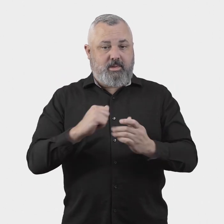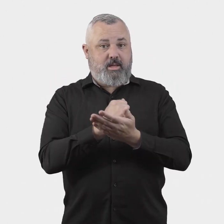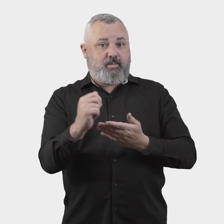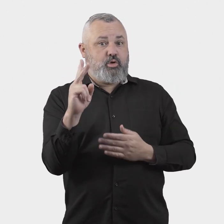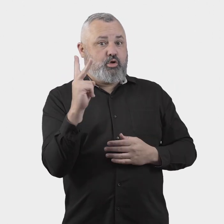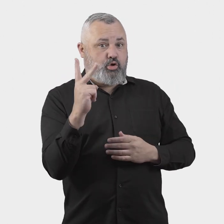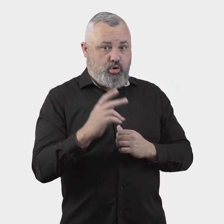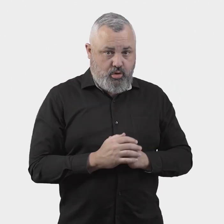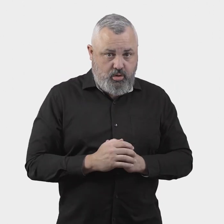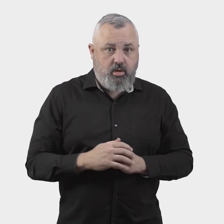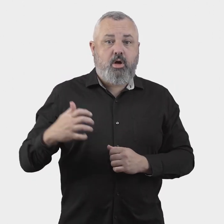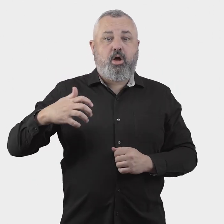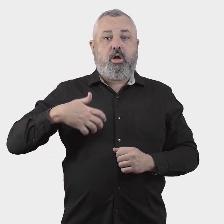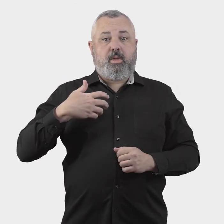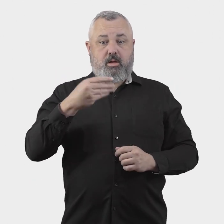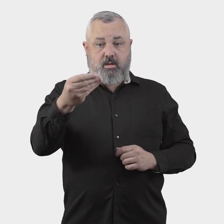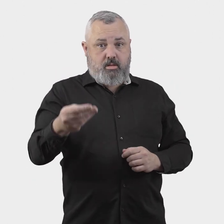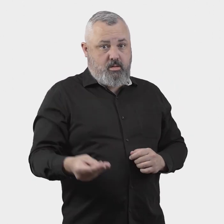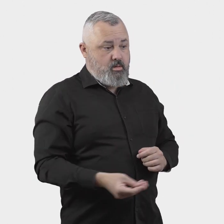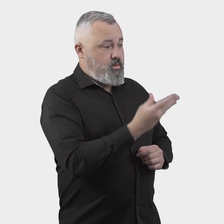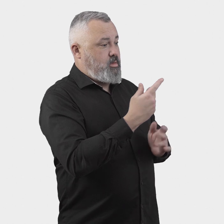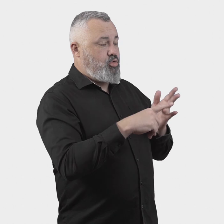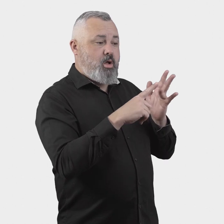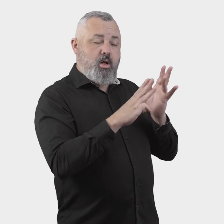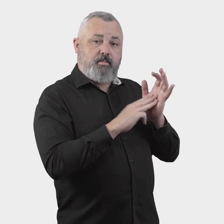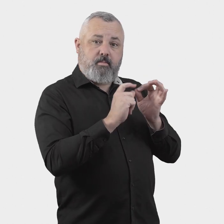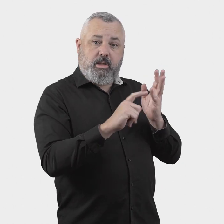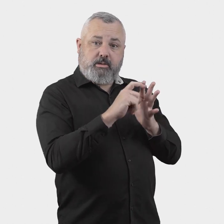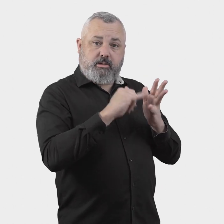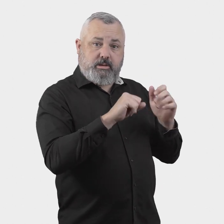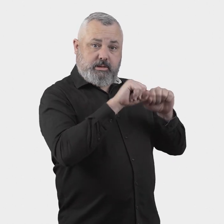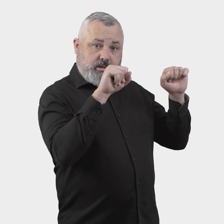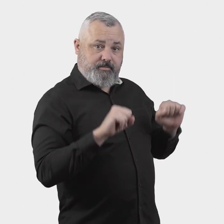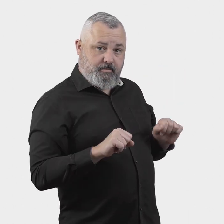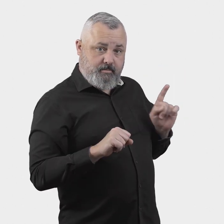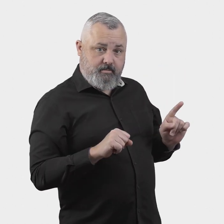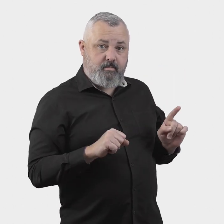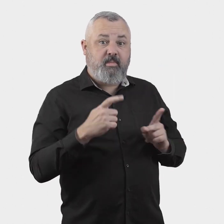Stage 2: referral of the complaint to the ombuds scheme